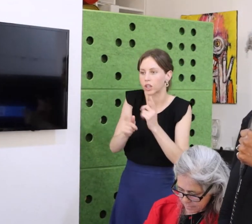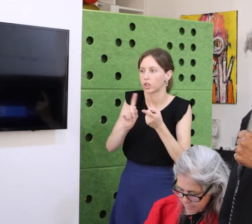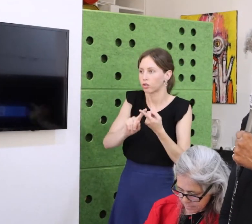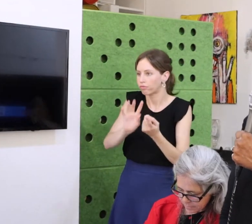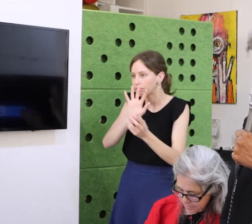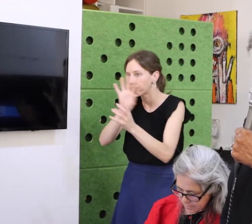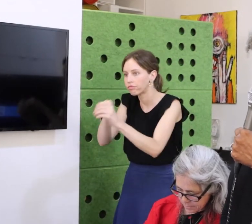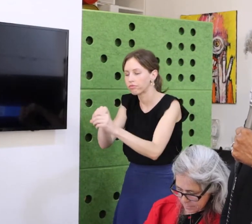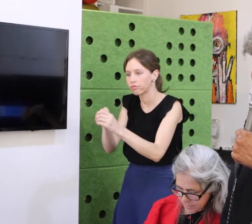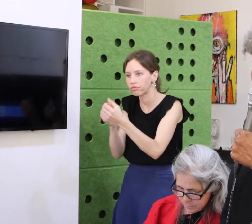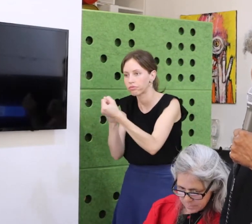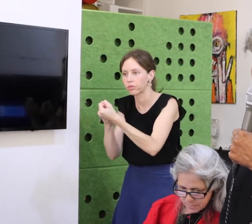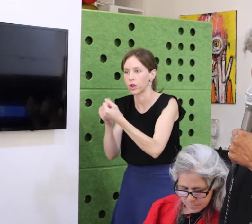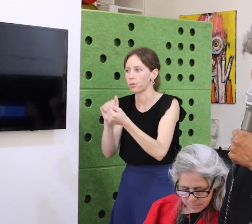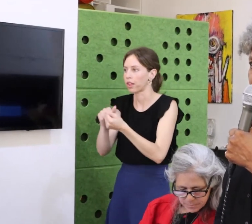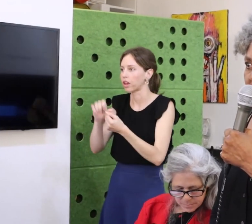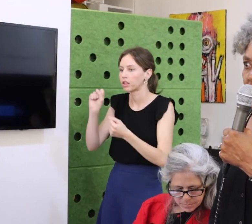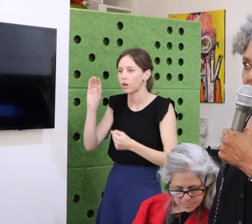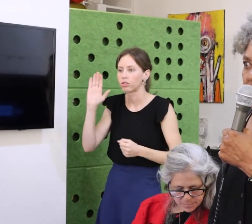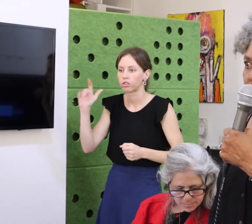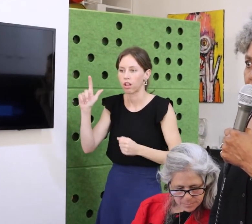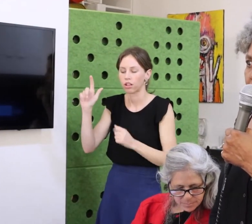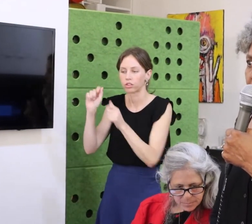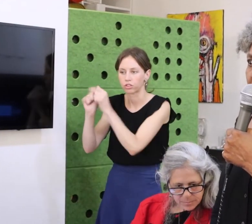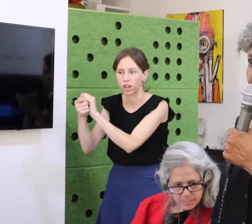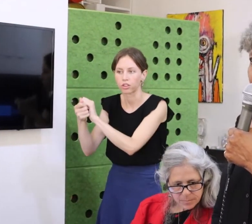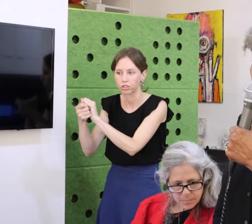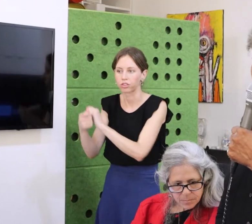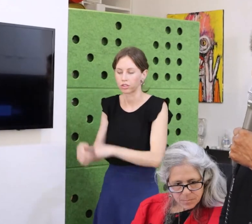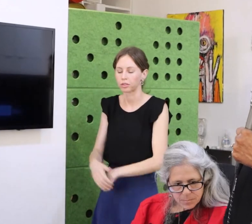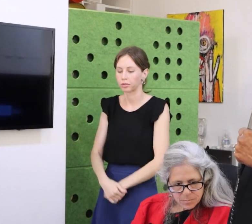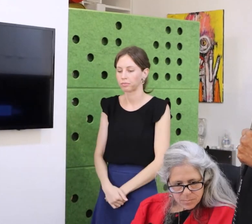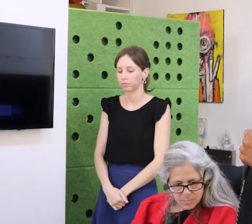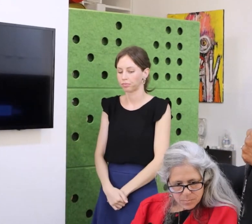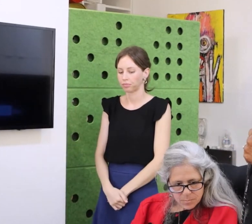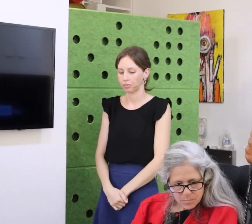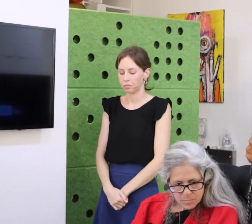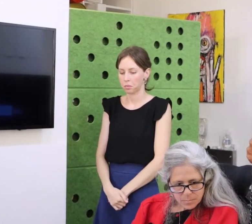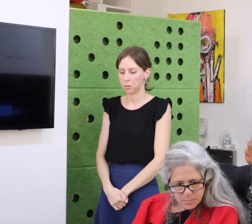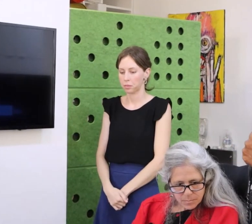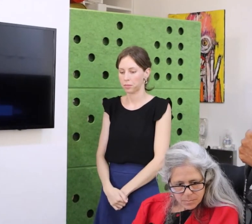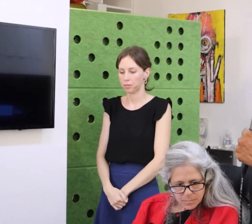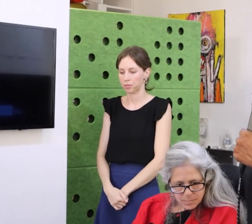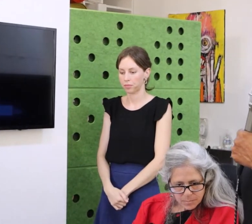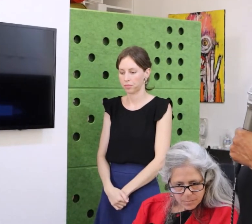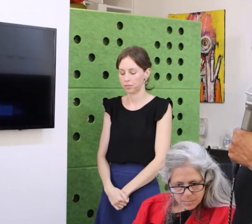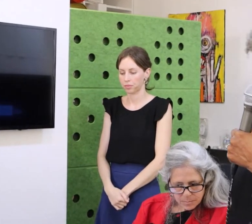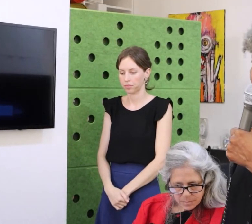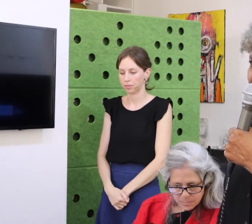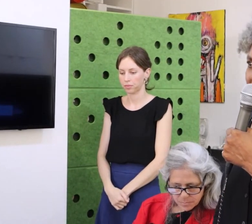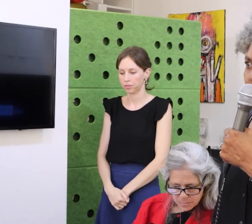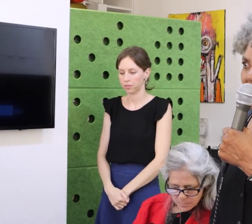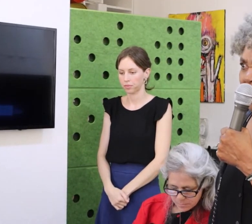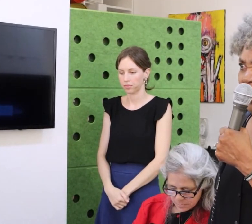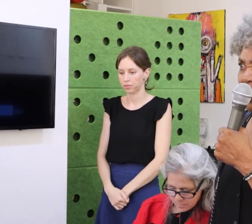was could organizations could be run by people with all types of